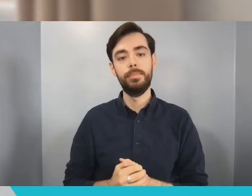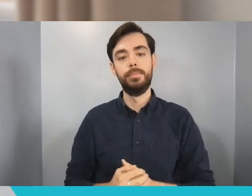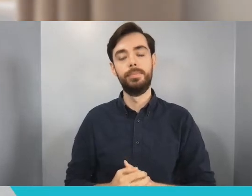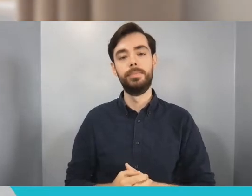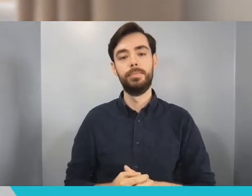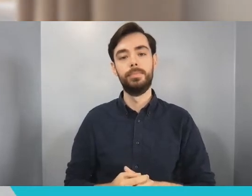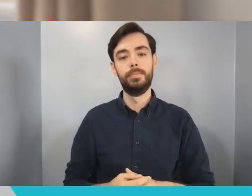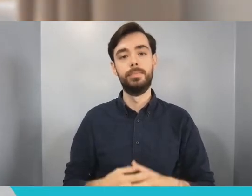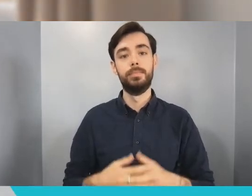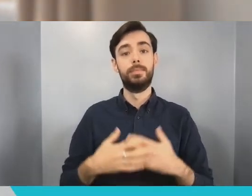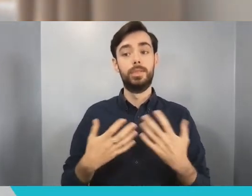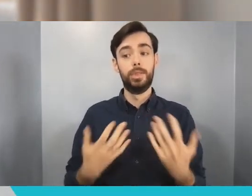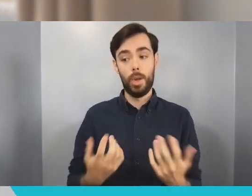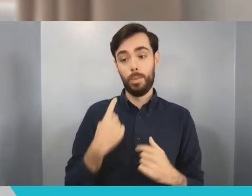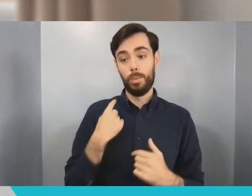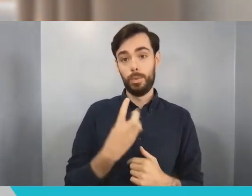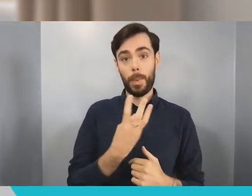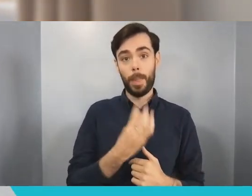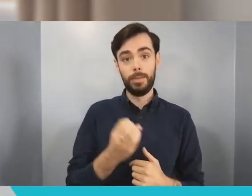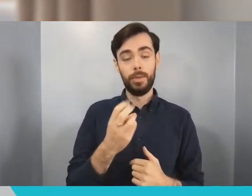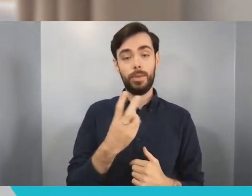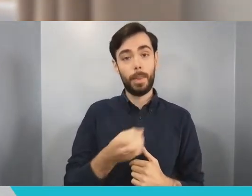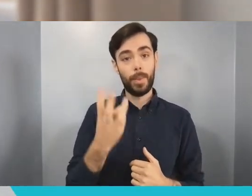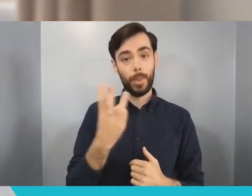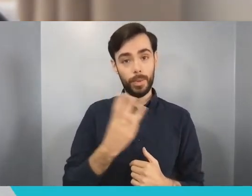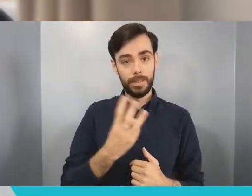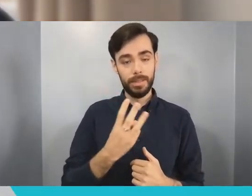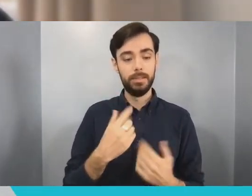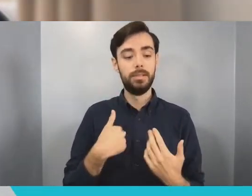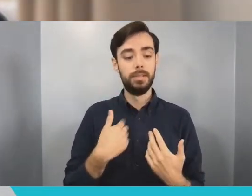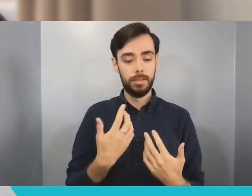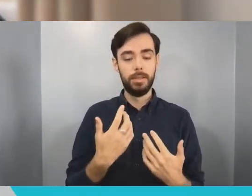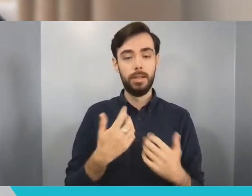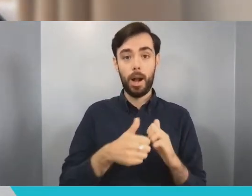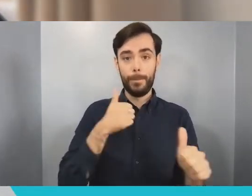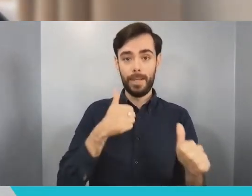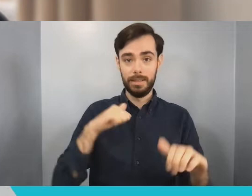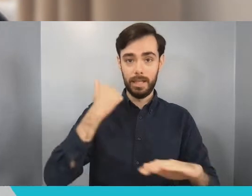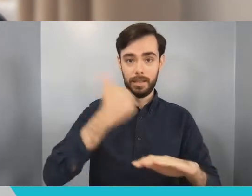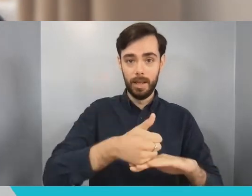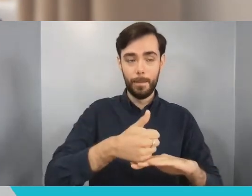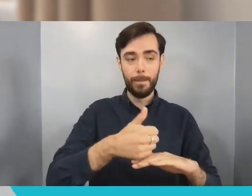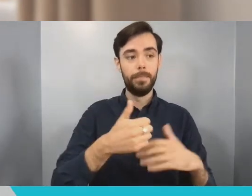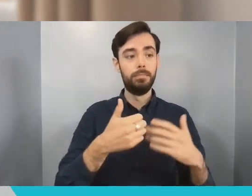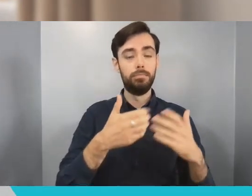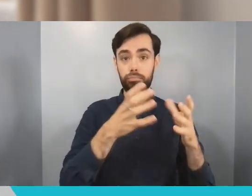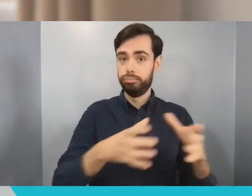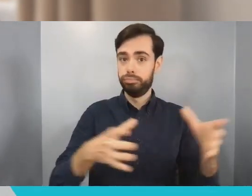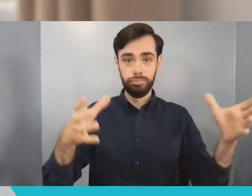started the company and the company has grown tremendously since then, we now have 175 people